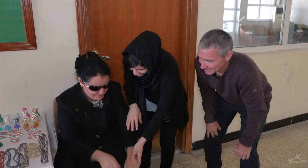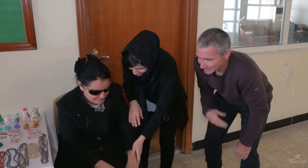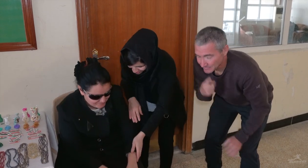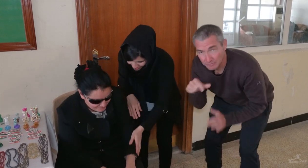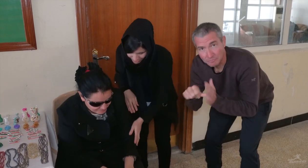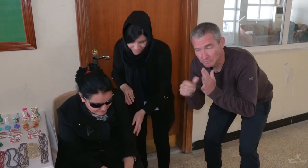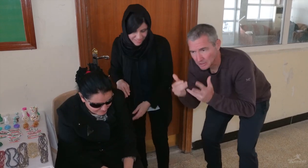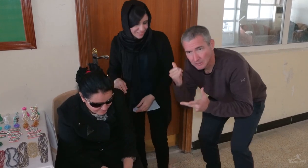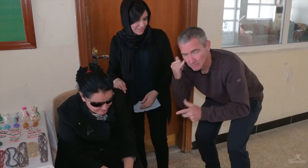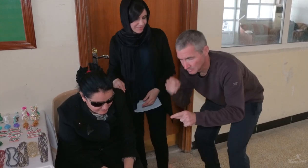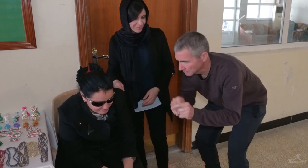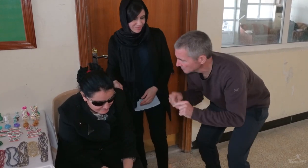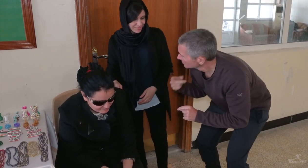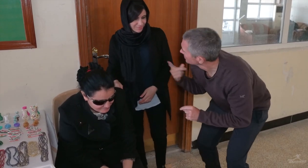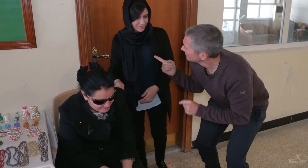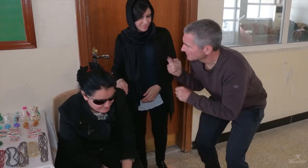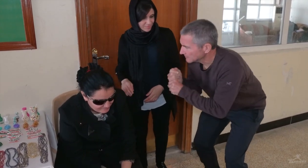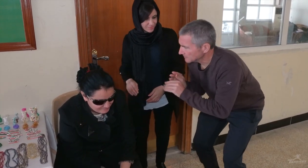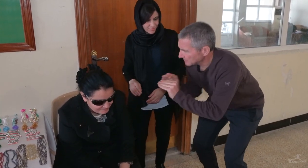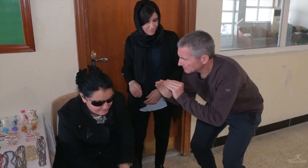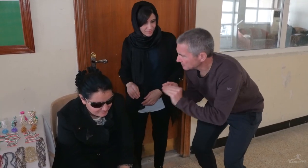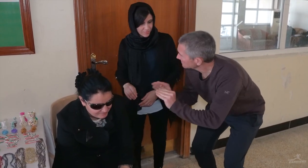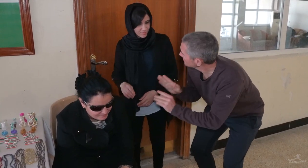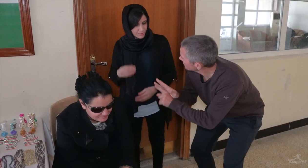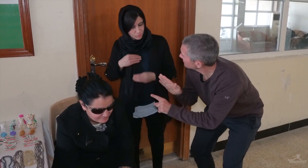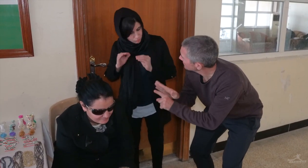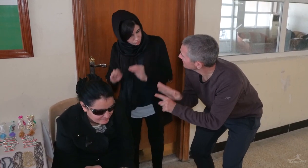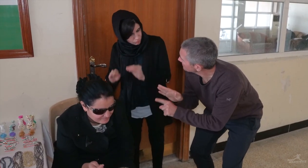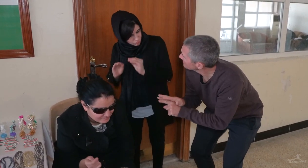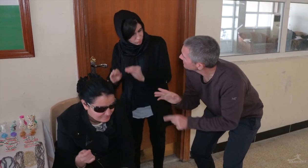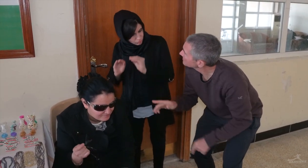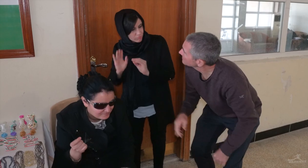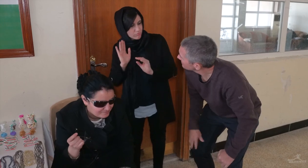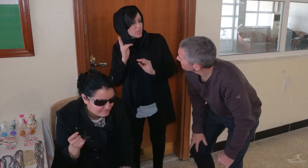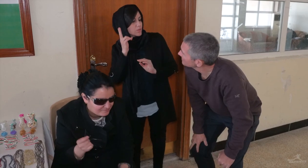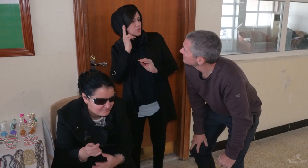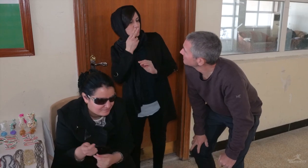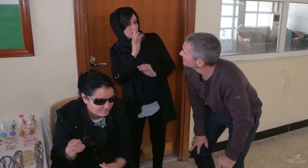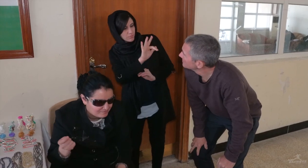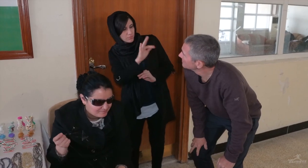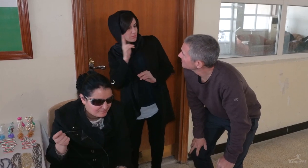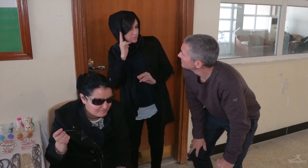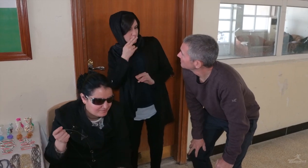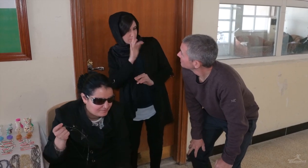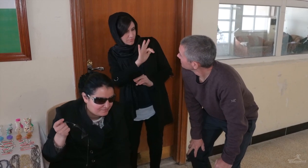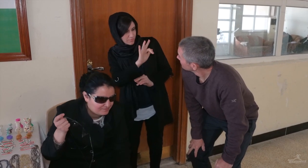I'm so fascinated by her work. Do you teach her to do the handcrafts? Our family has 3 Deaf siblings.